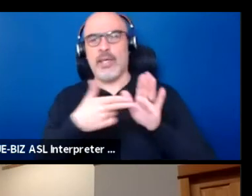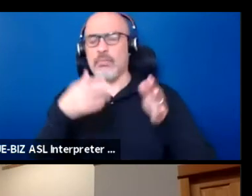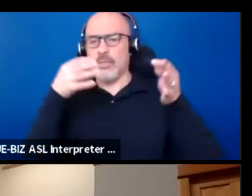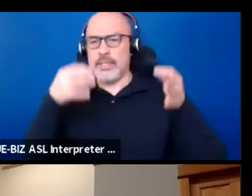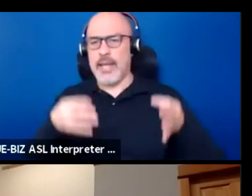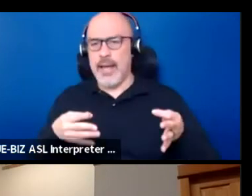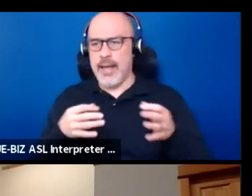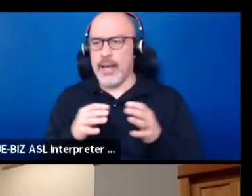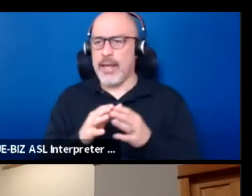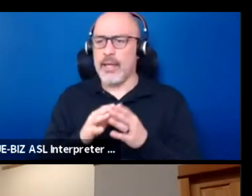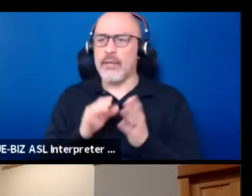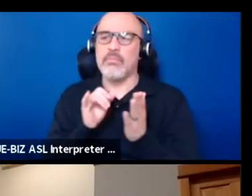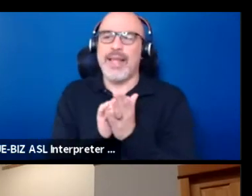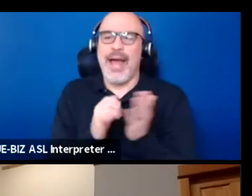That's my sense of everything.